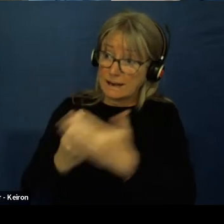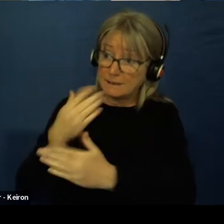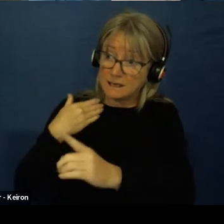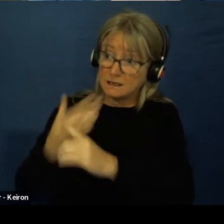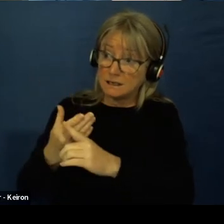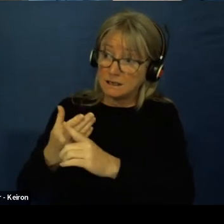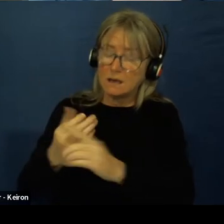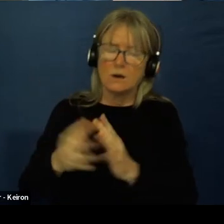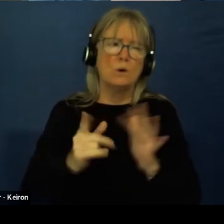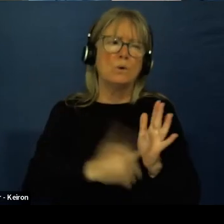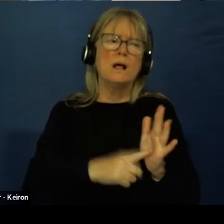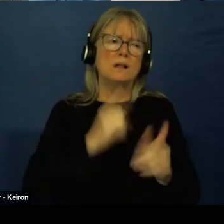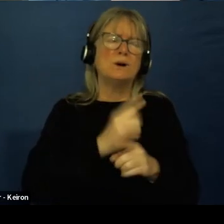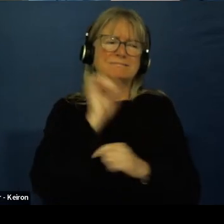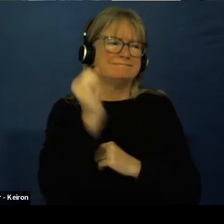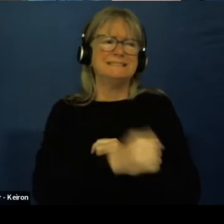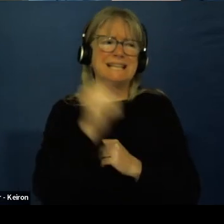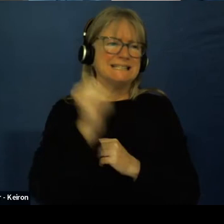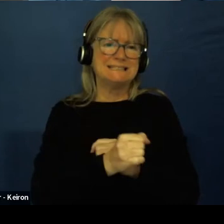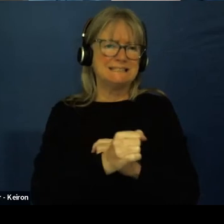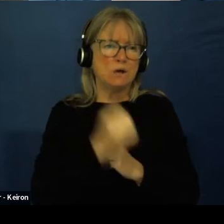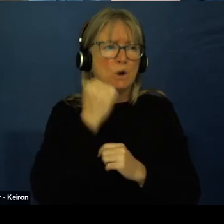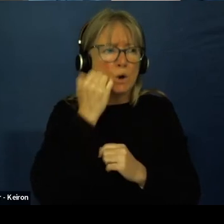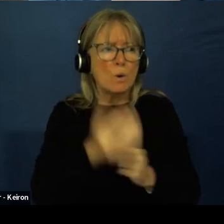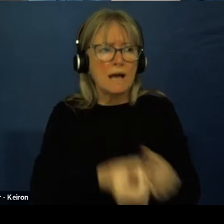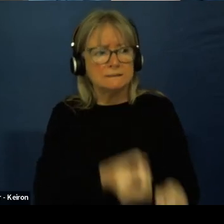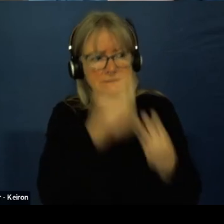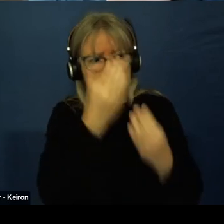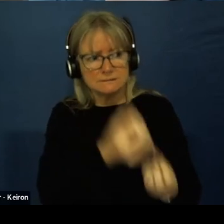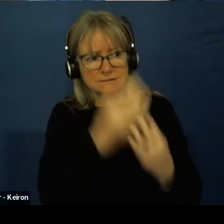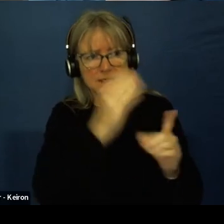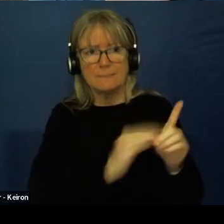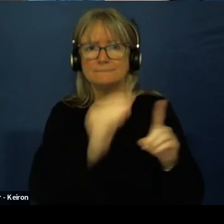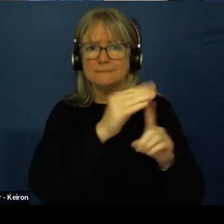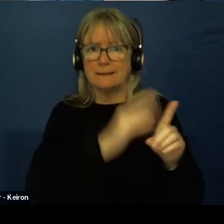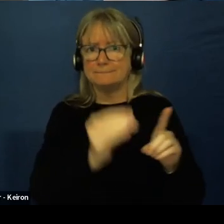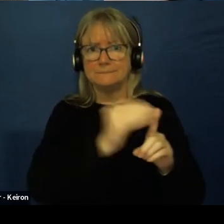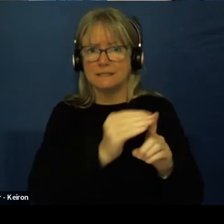She did. She did. she kept us off dated.